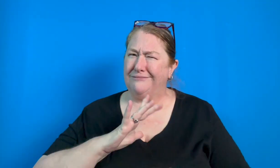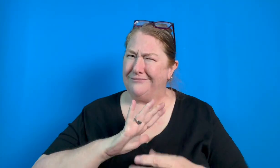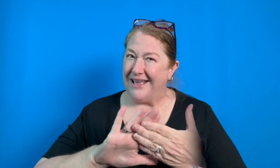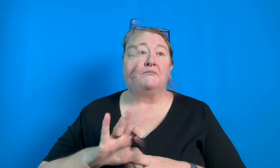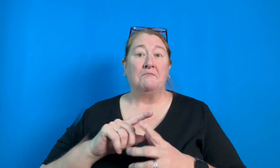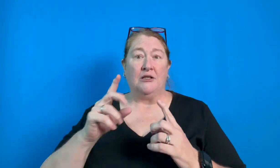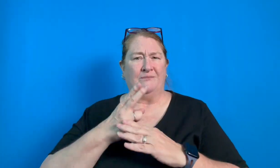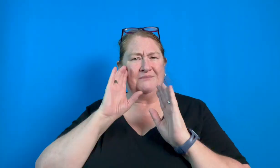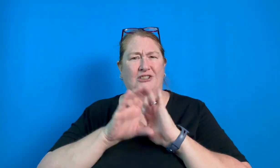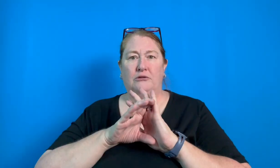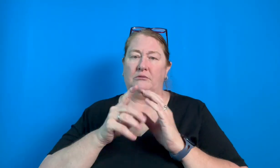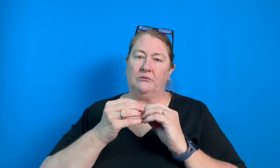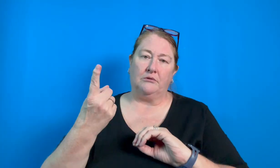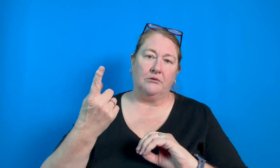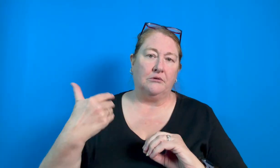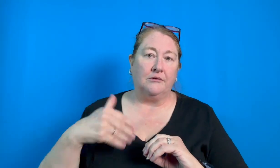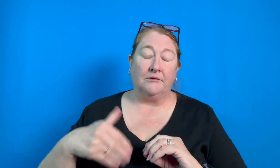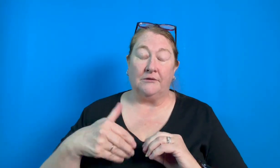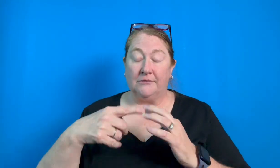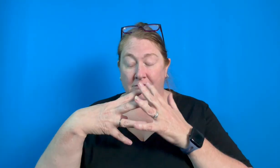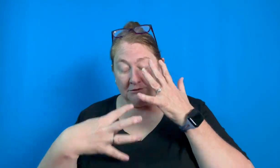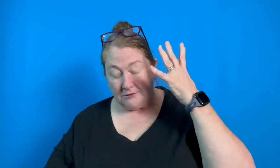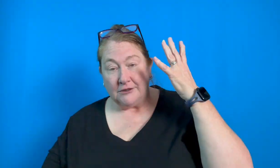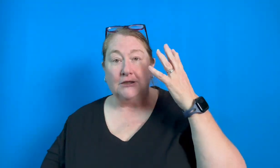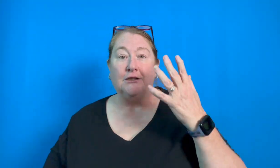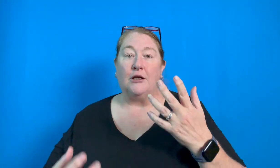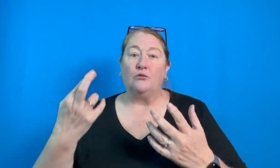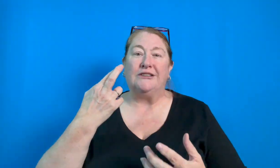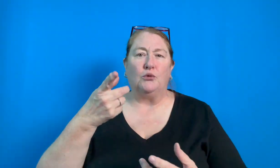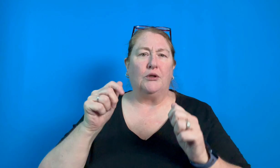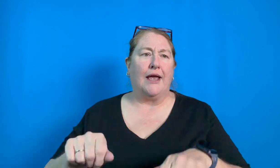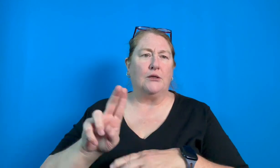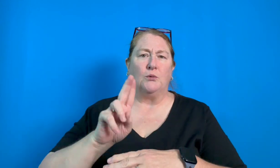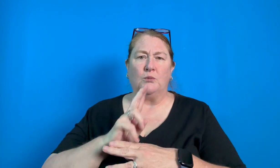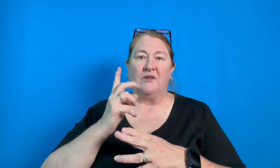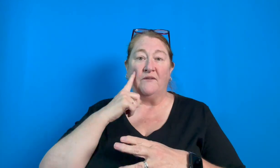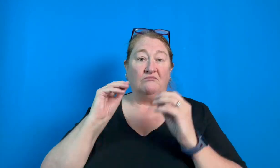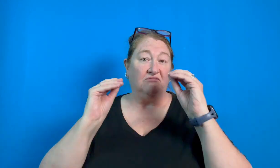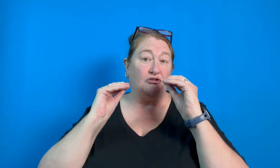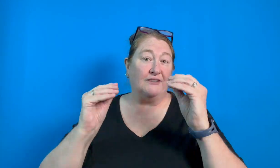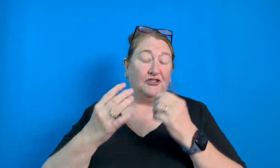Cool, isn't it? However, there are so many ways to use pictures to teach a class.